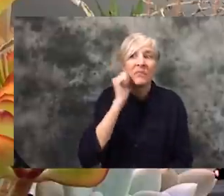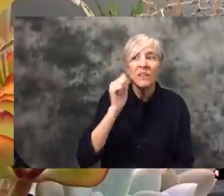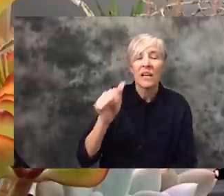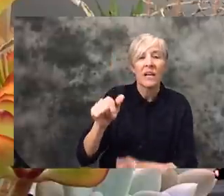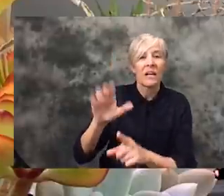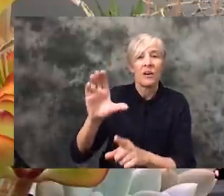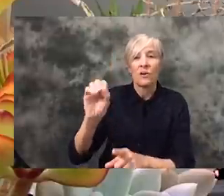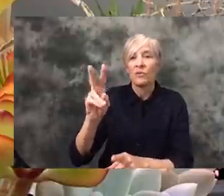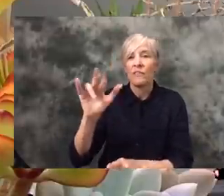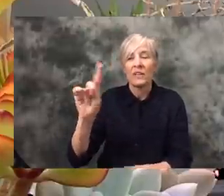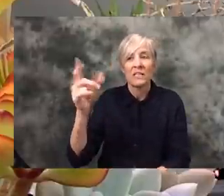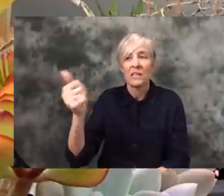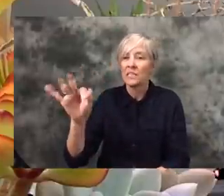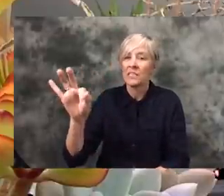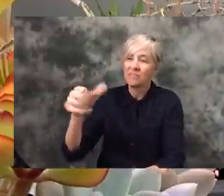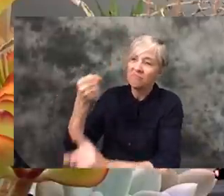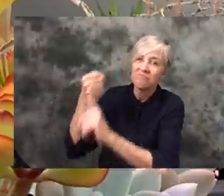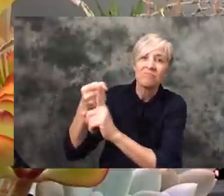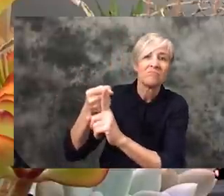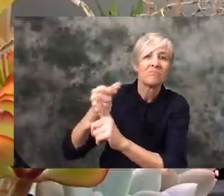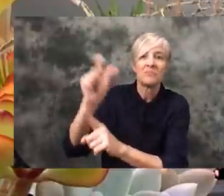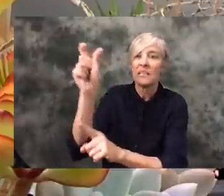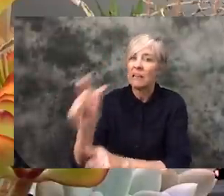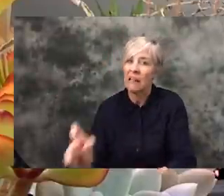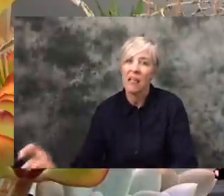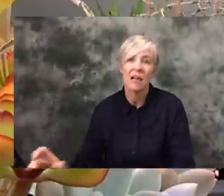in the globe right now due to COVID 19